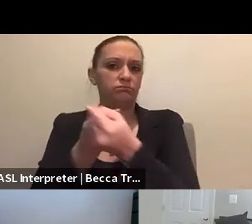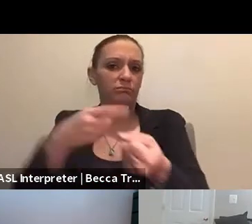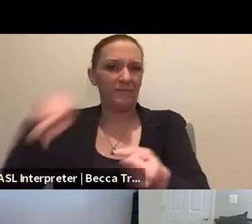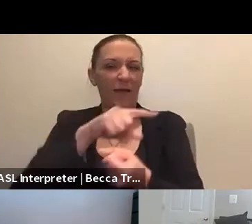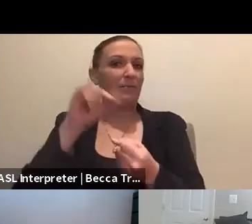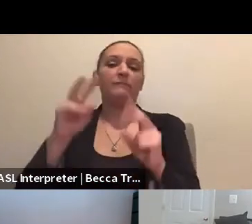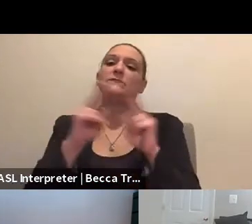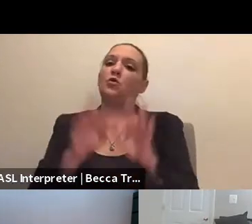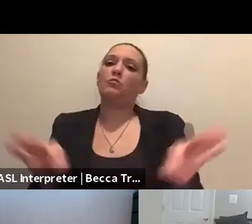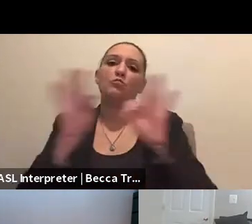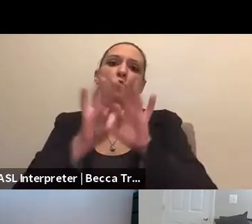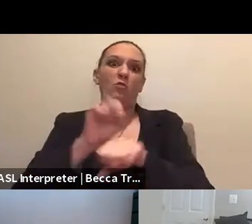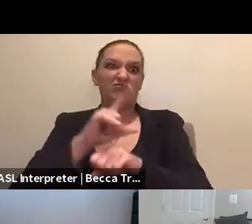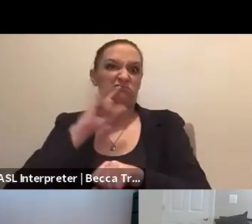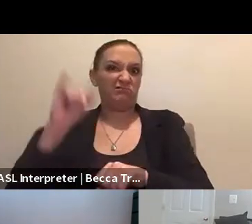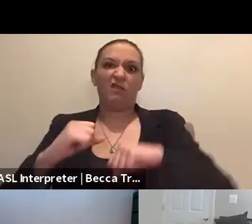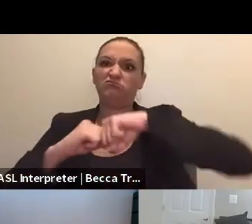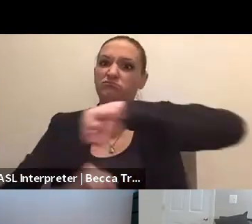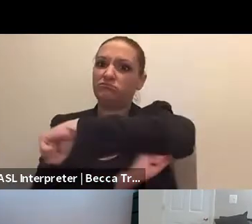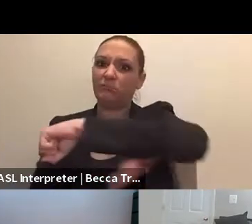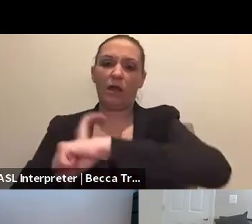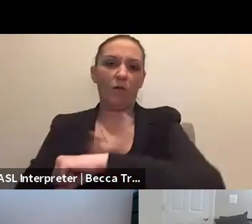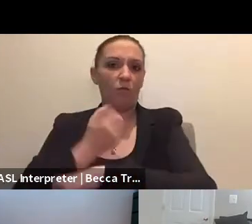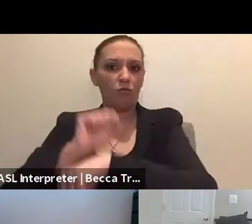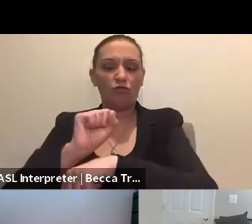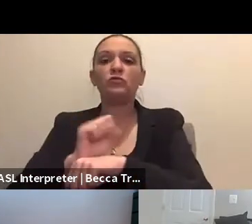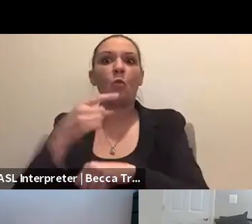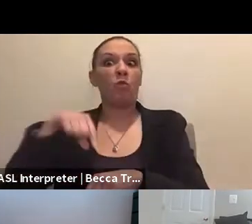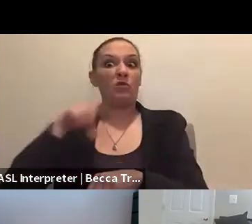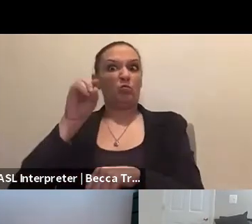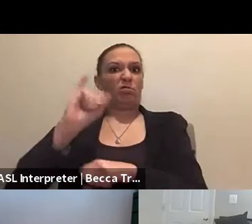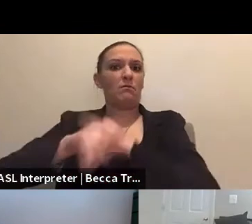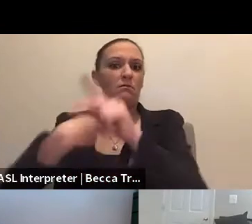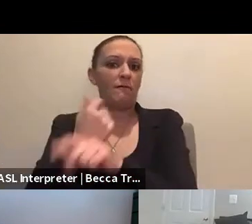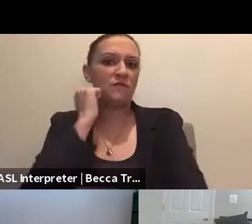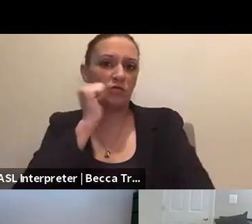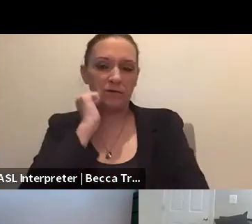that's the basis of all our work. So we do that every day in every part of the country.